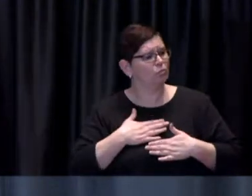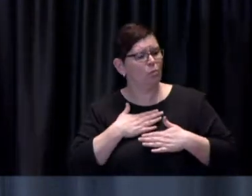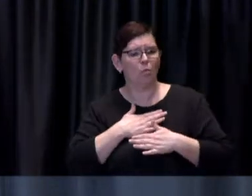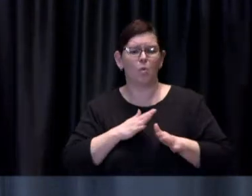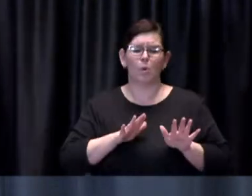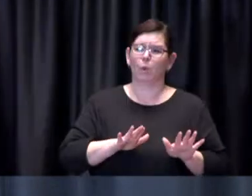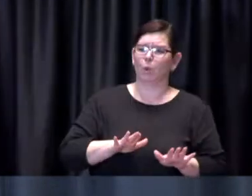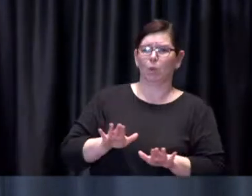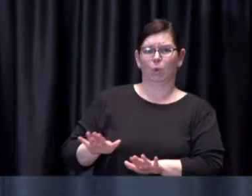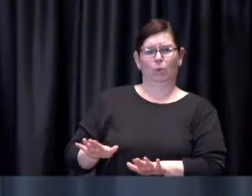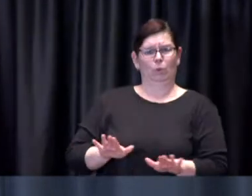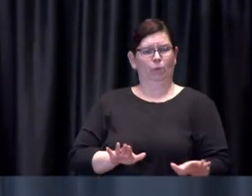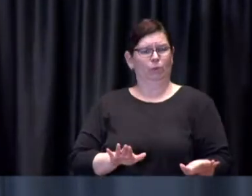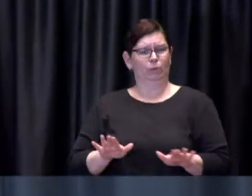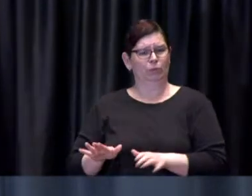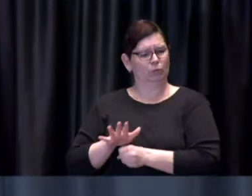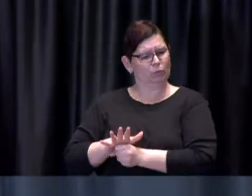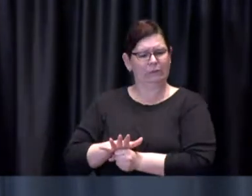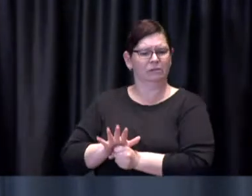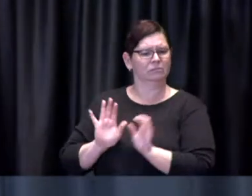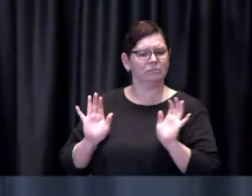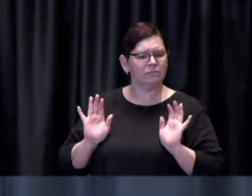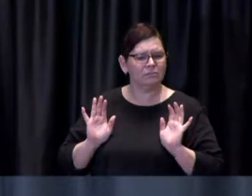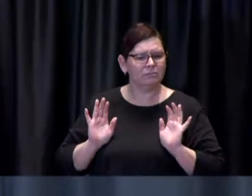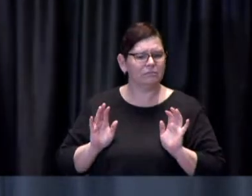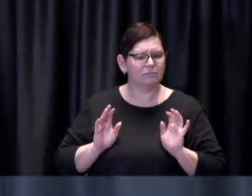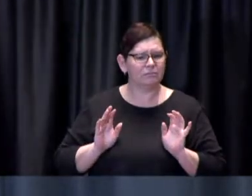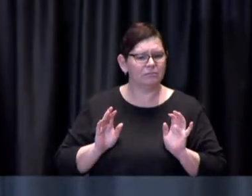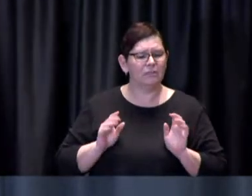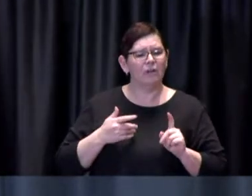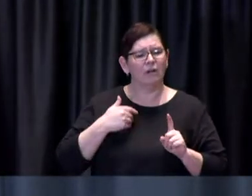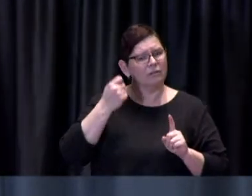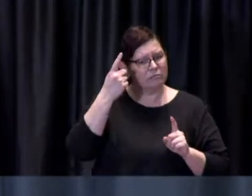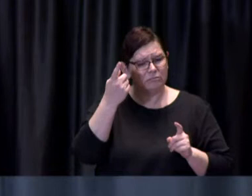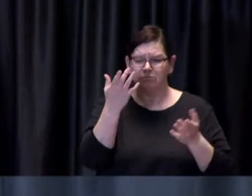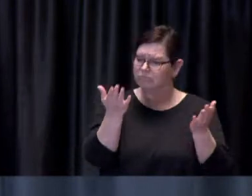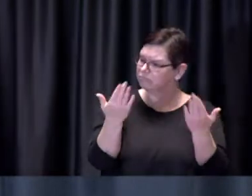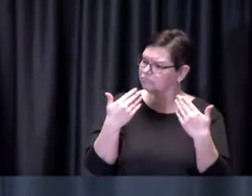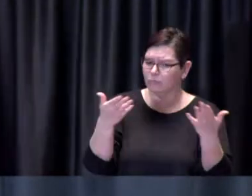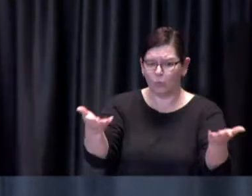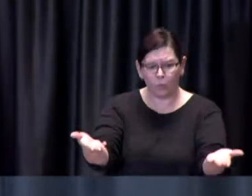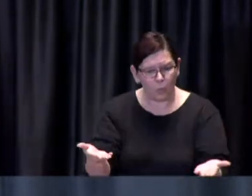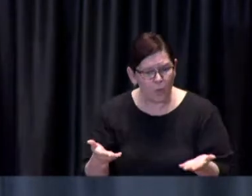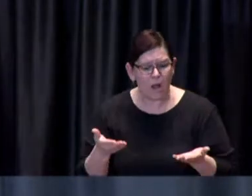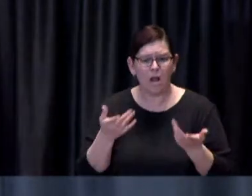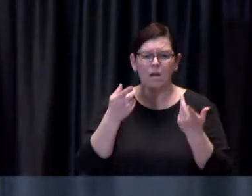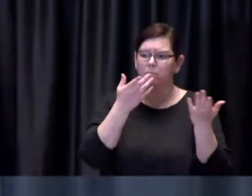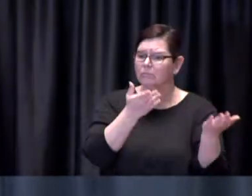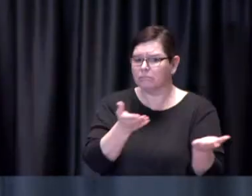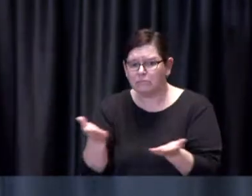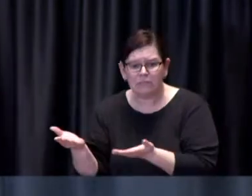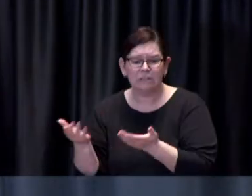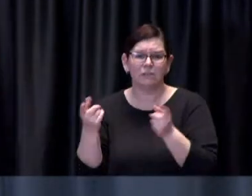folks need to appreciate they are welcome we are all welcome to bring with us someone for support